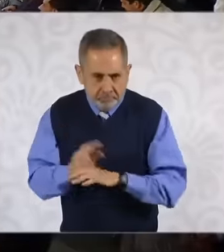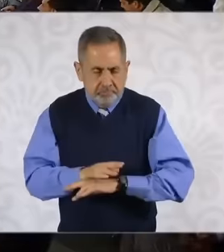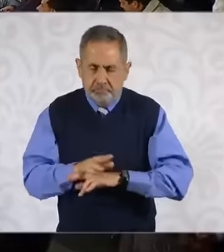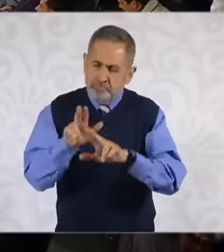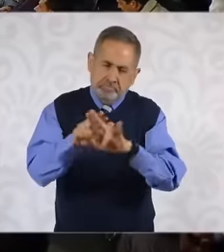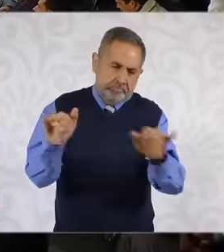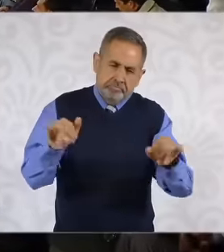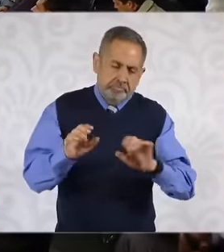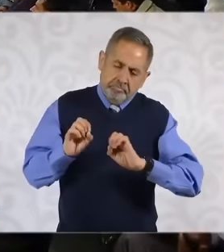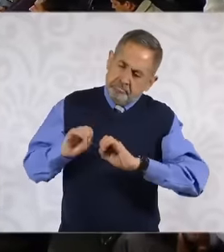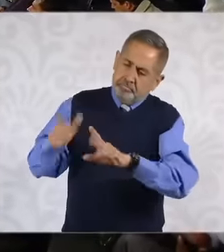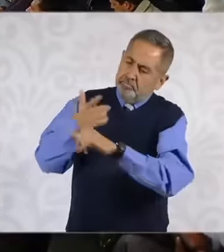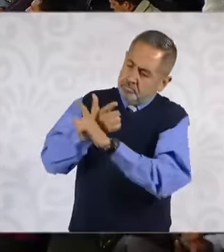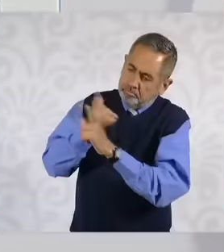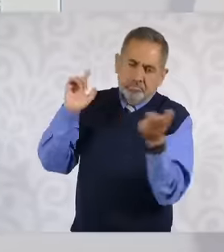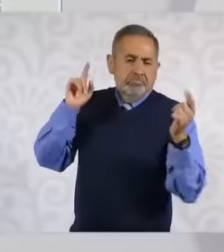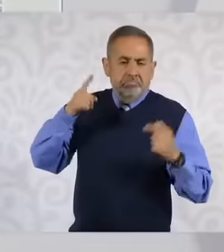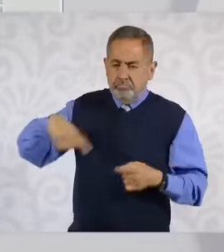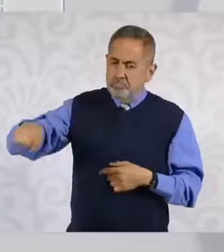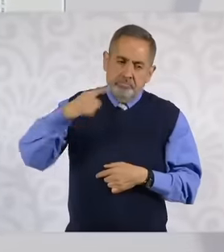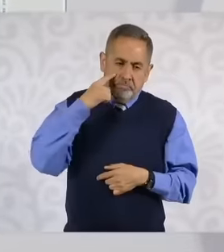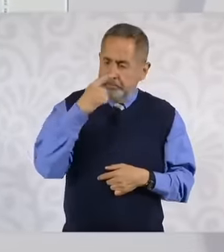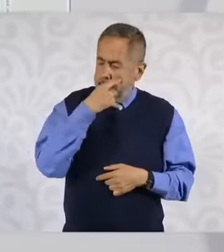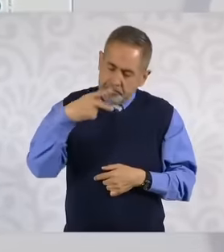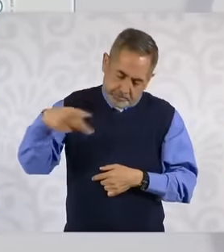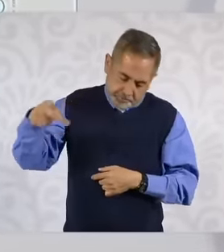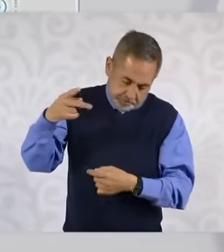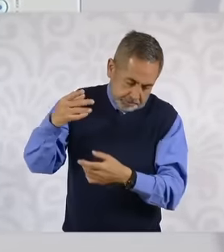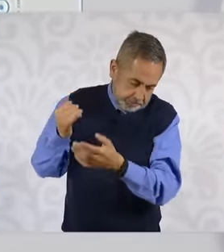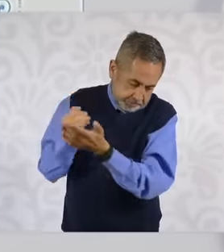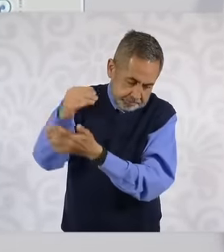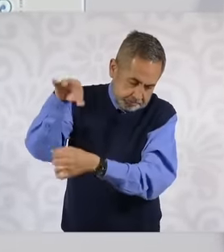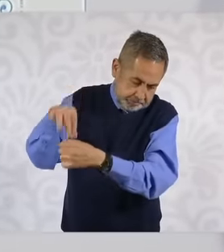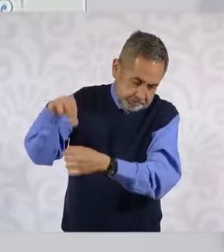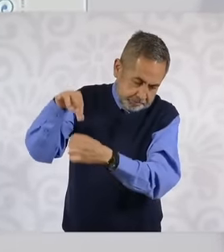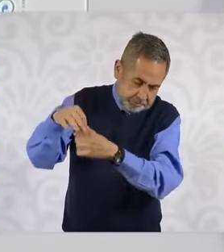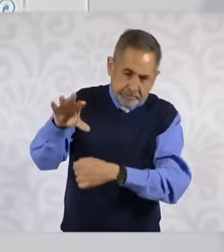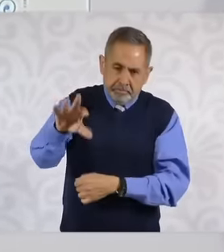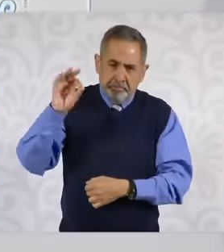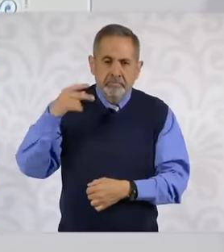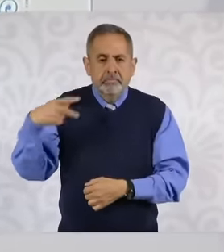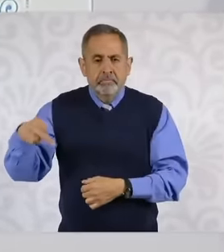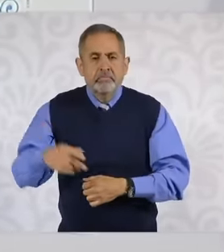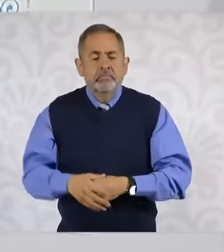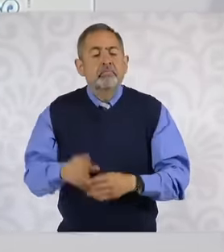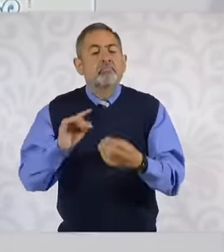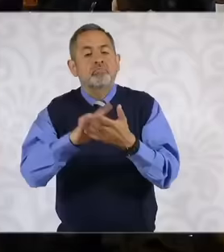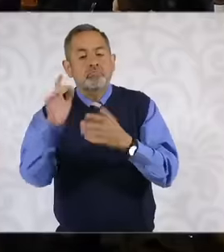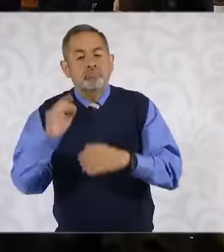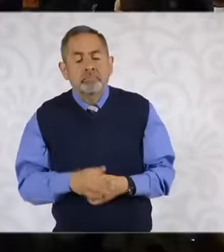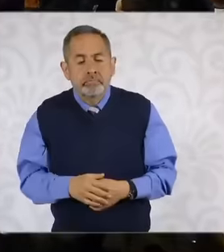freedom for the workers to decide Who to choose Thank you very much Well let's close